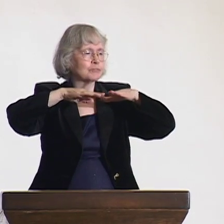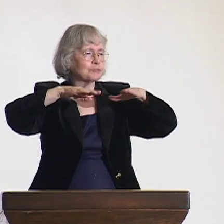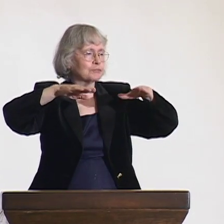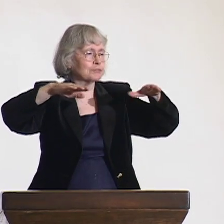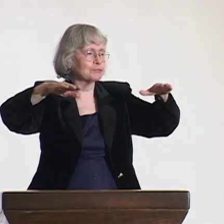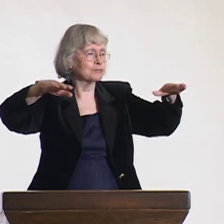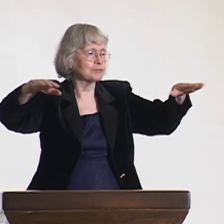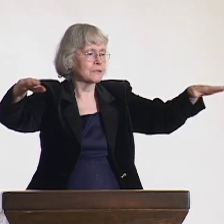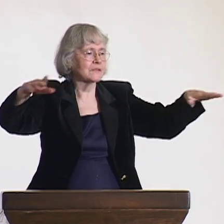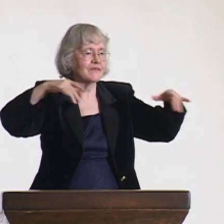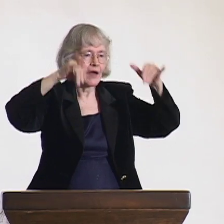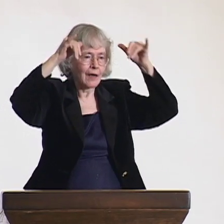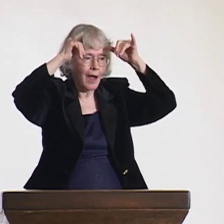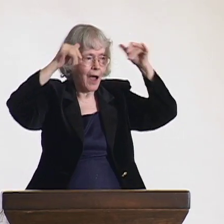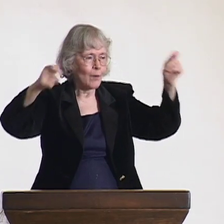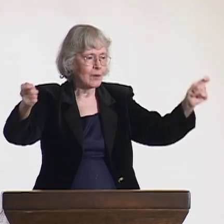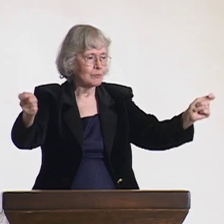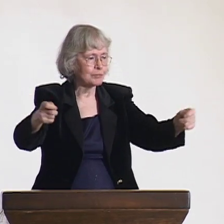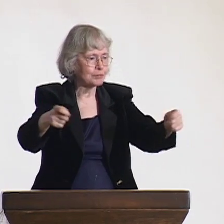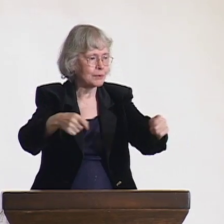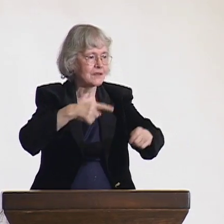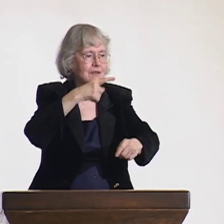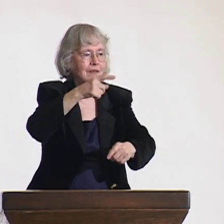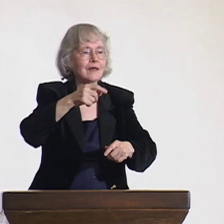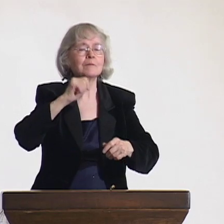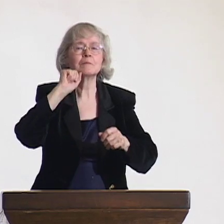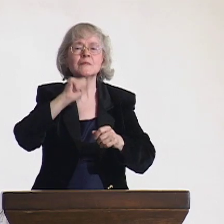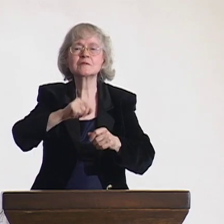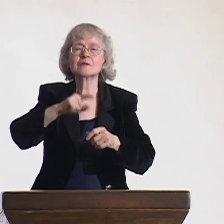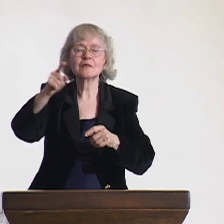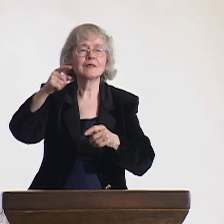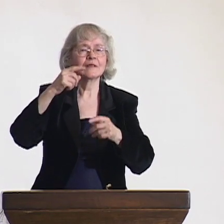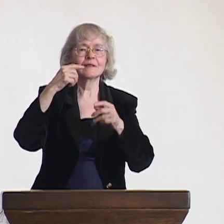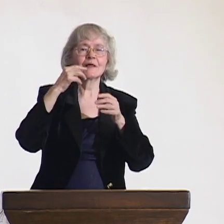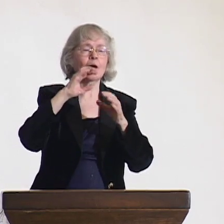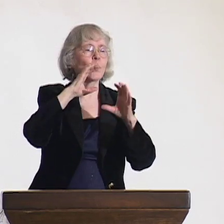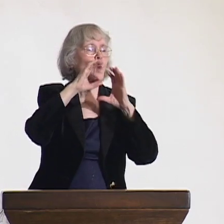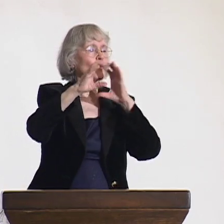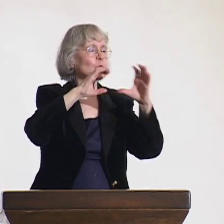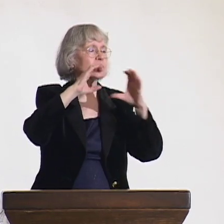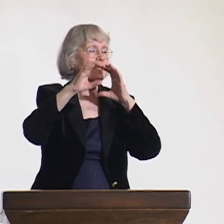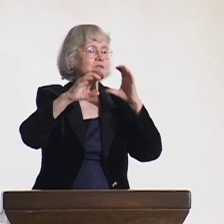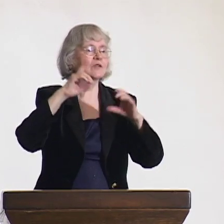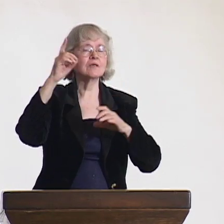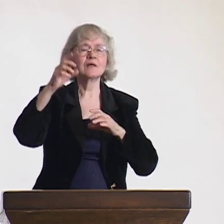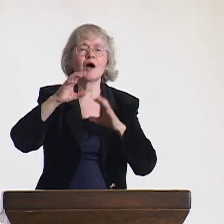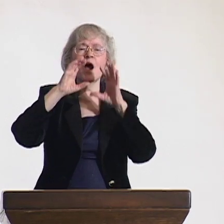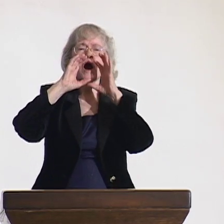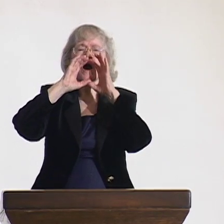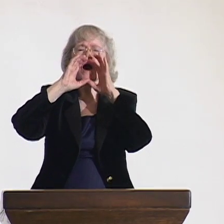and they herded large groups of cattle in very flat country, their voices couldn't travel far enough